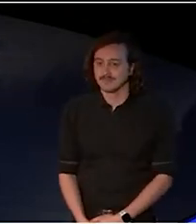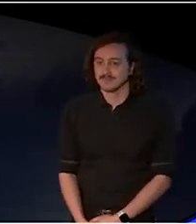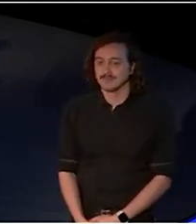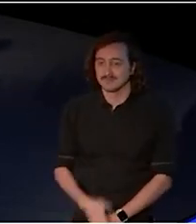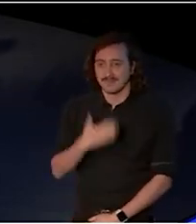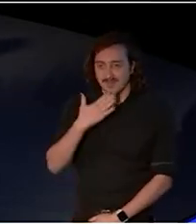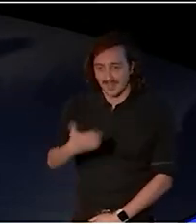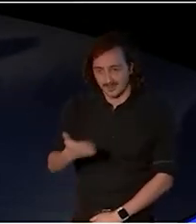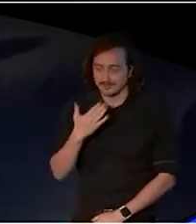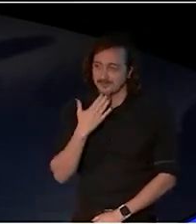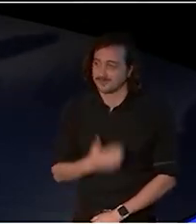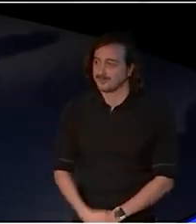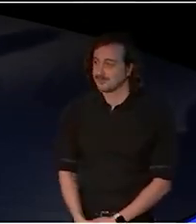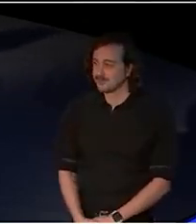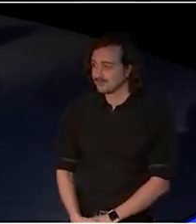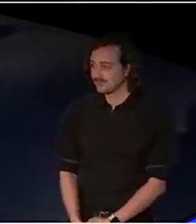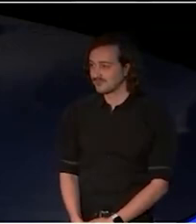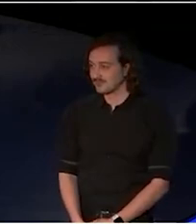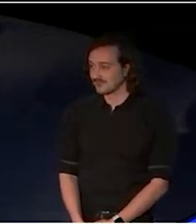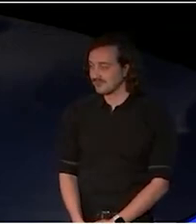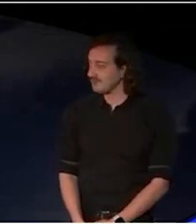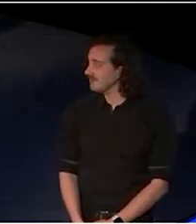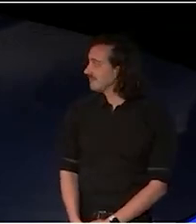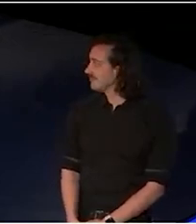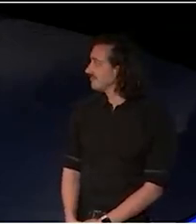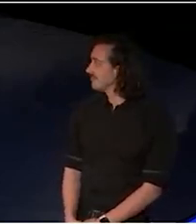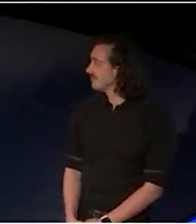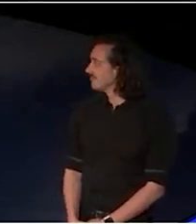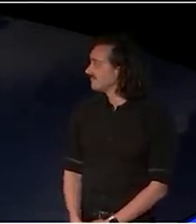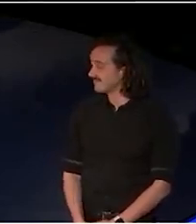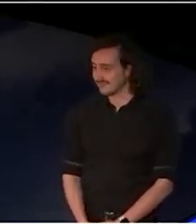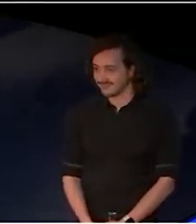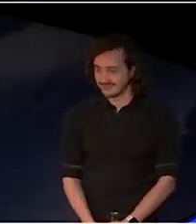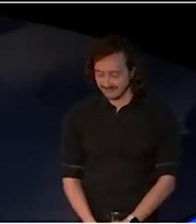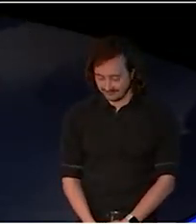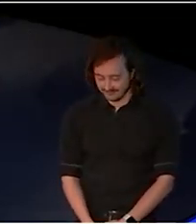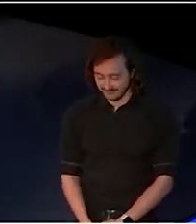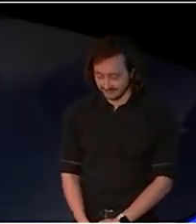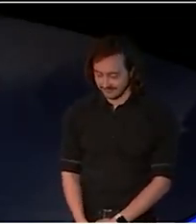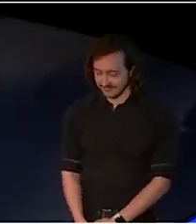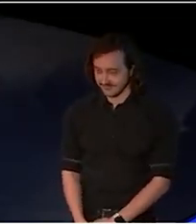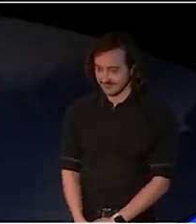Thank you. AUDIENCE: